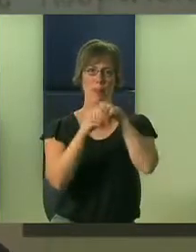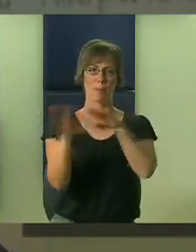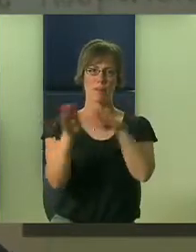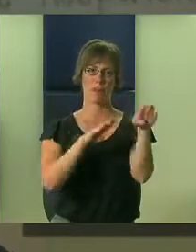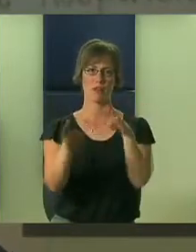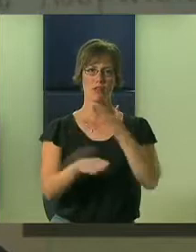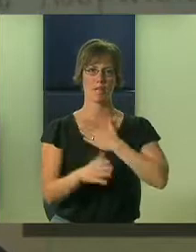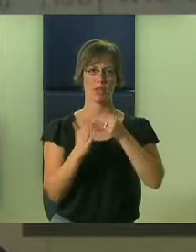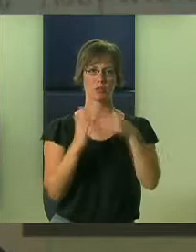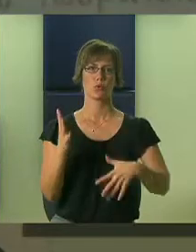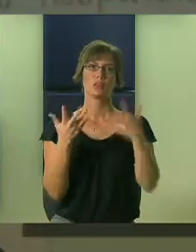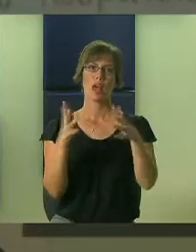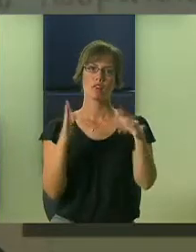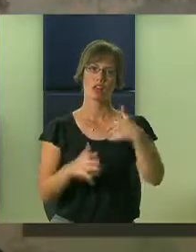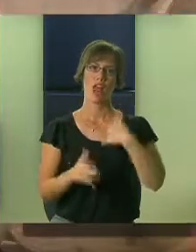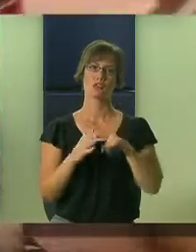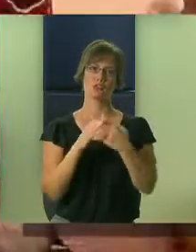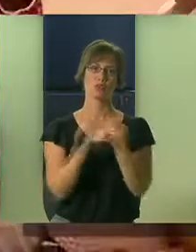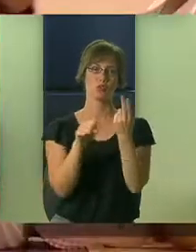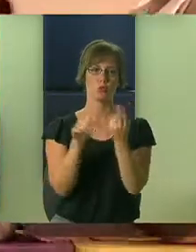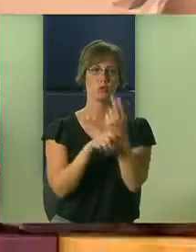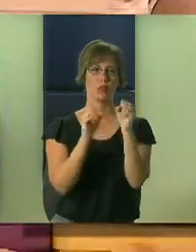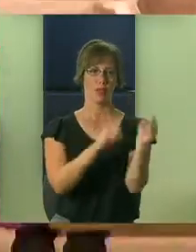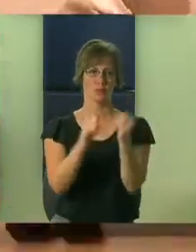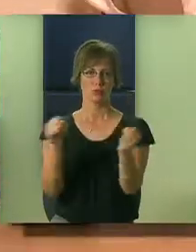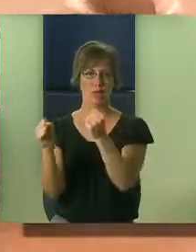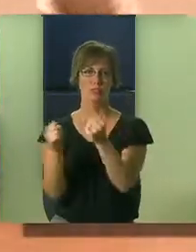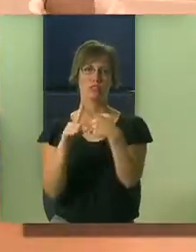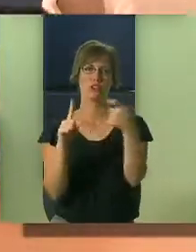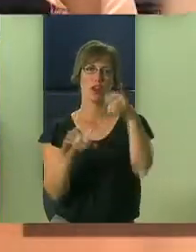before. She really held my hand through the whole situation.